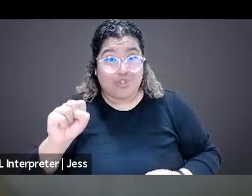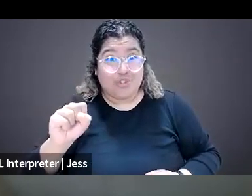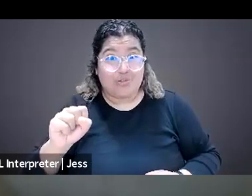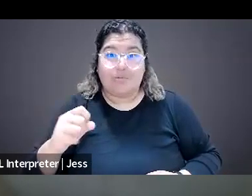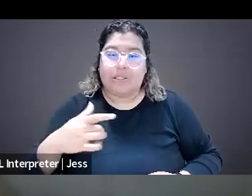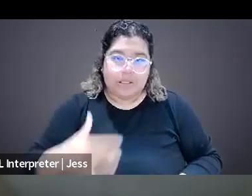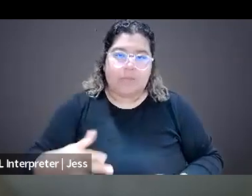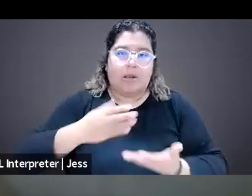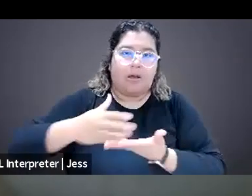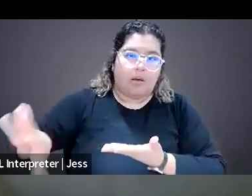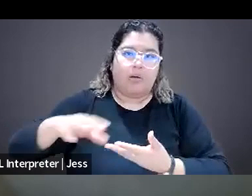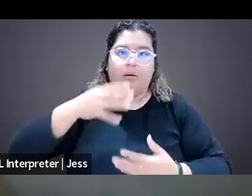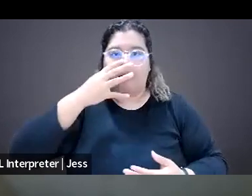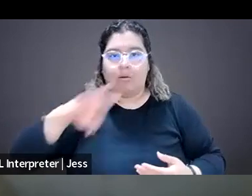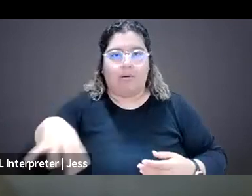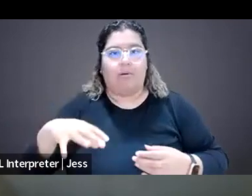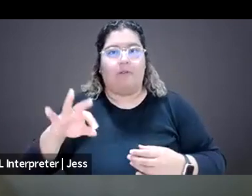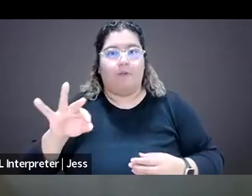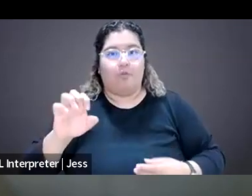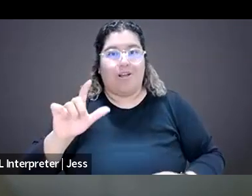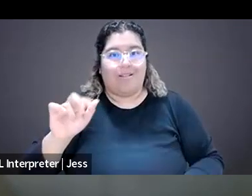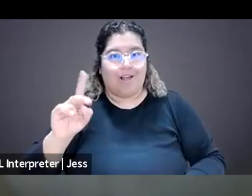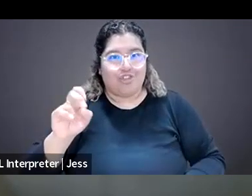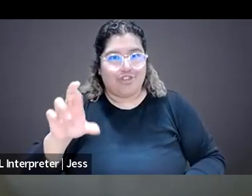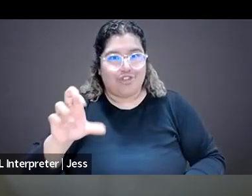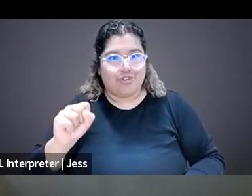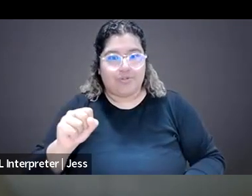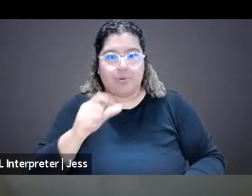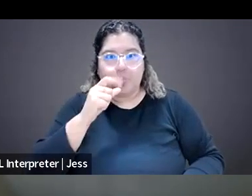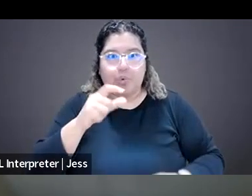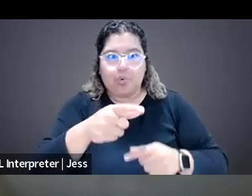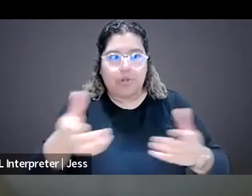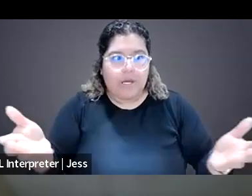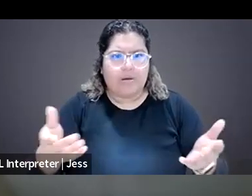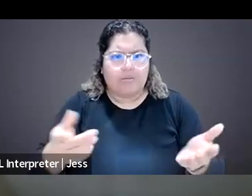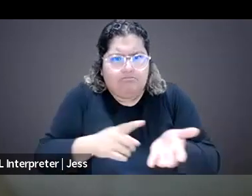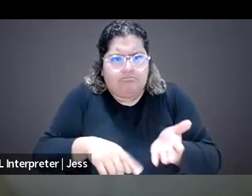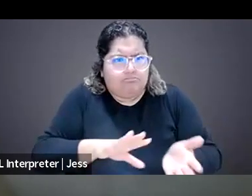So whoever you are working with make sure to check on them. The other thing is if opening this conversation